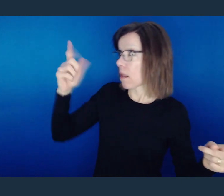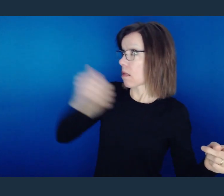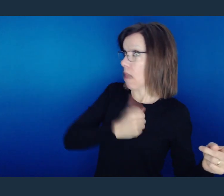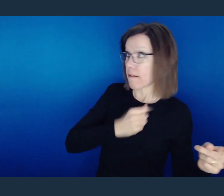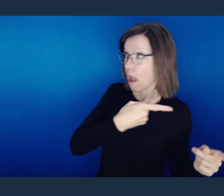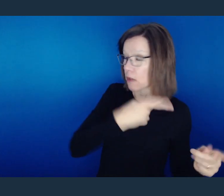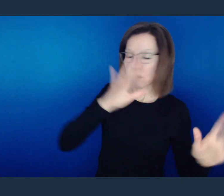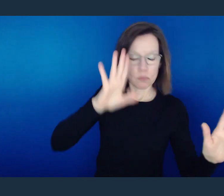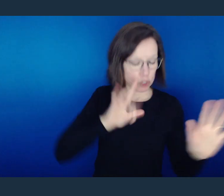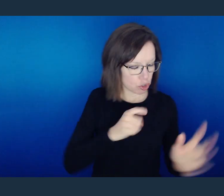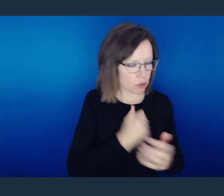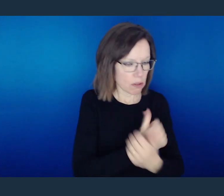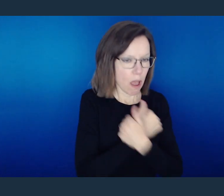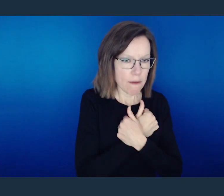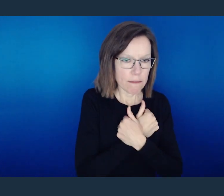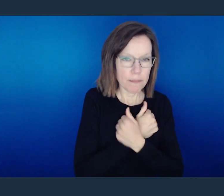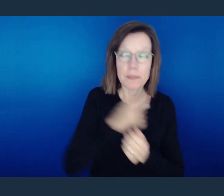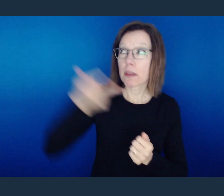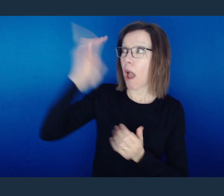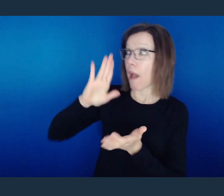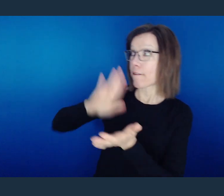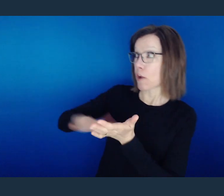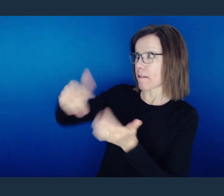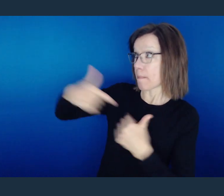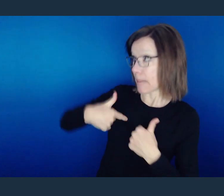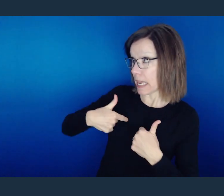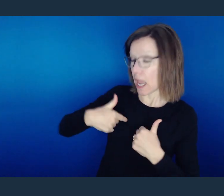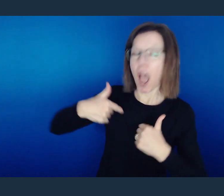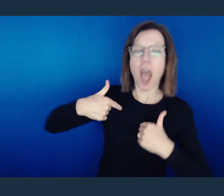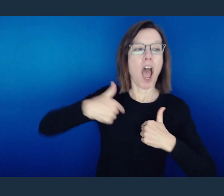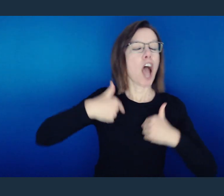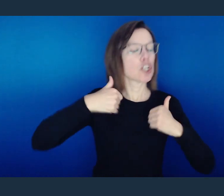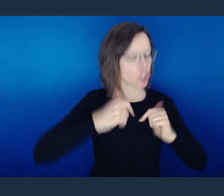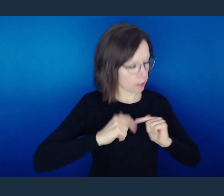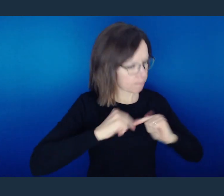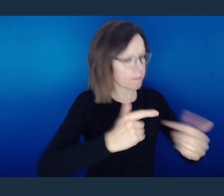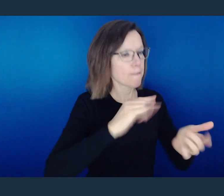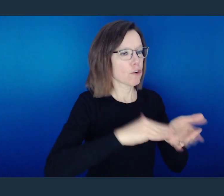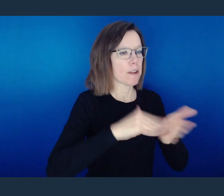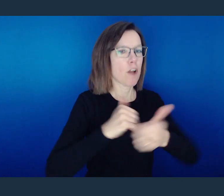You should be able to forgive someone else because God forgave you.